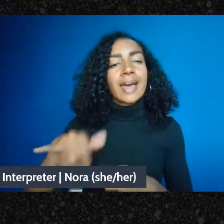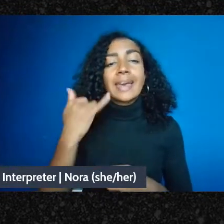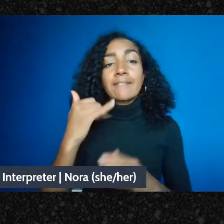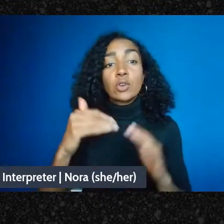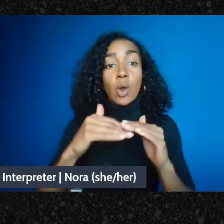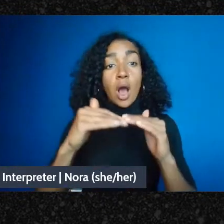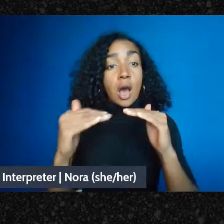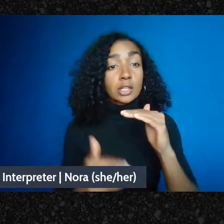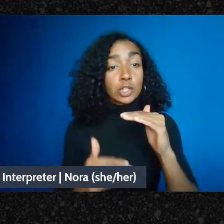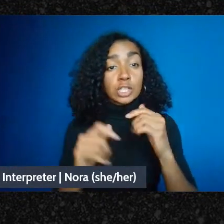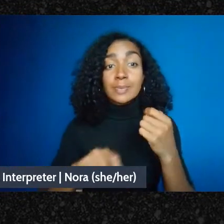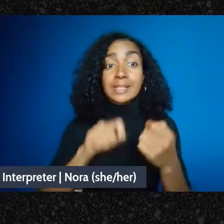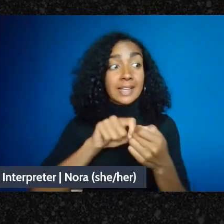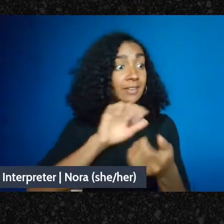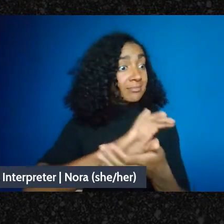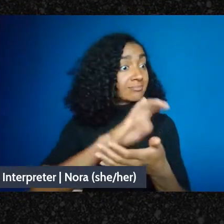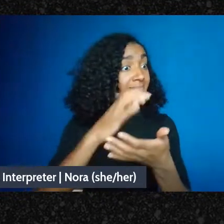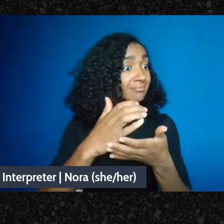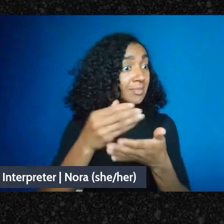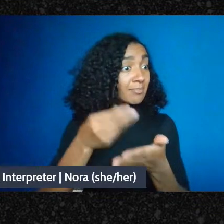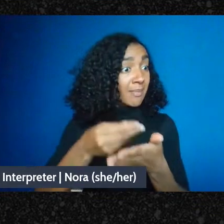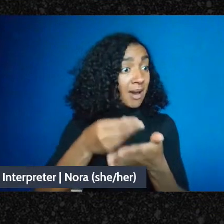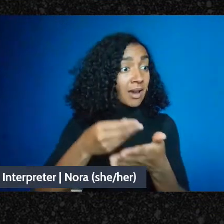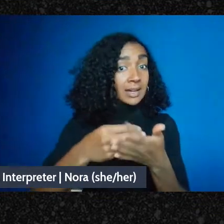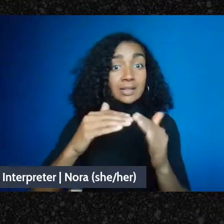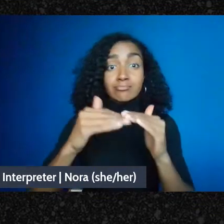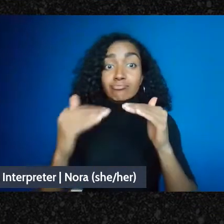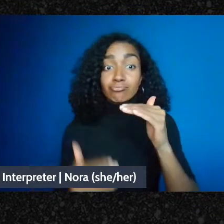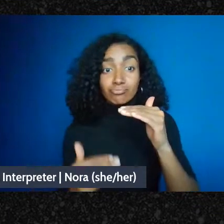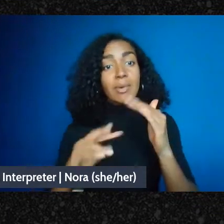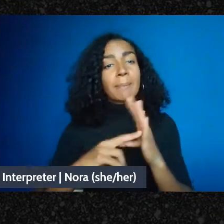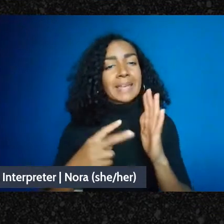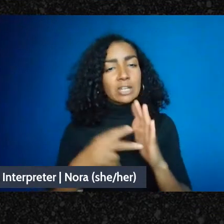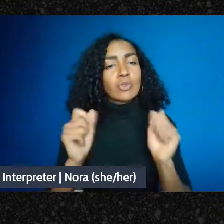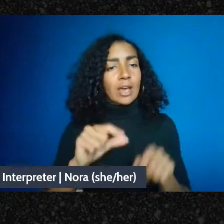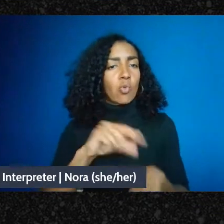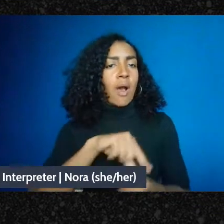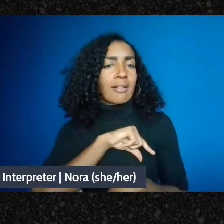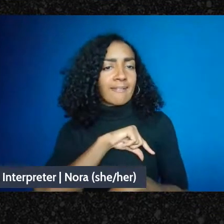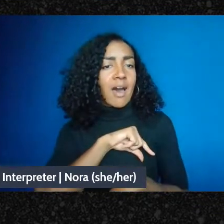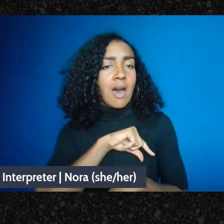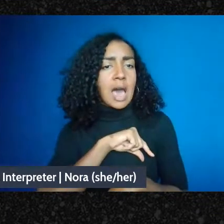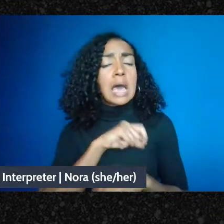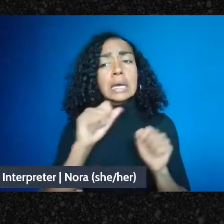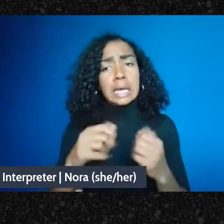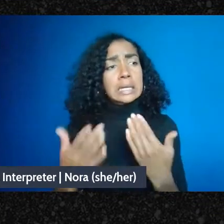for that. And that's a form that's pretty easy to do, and not a huge lift, the long form 1023